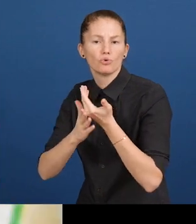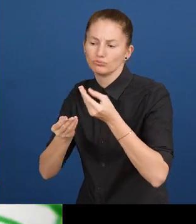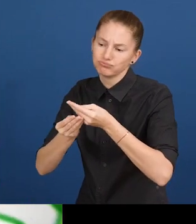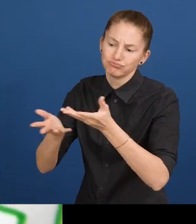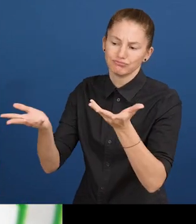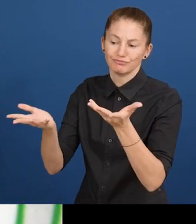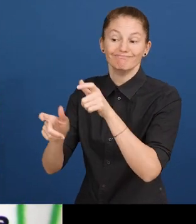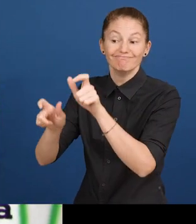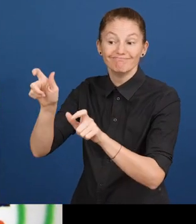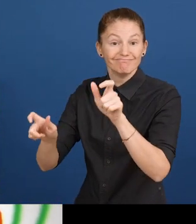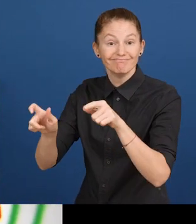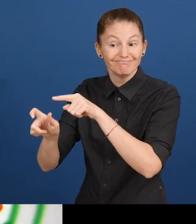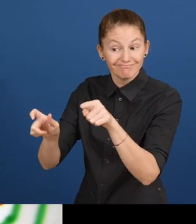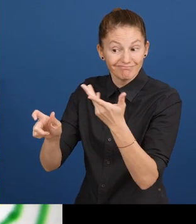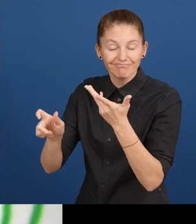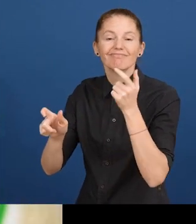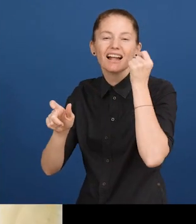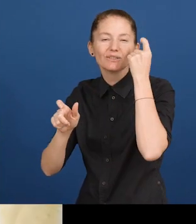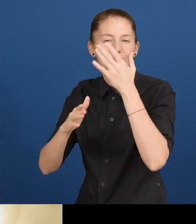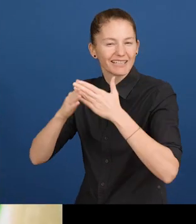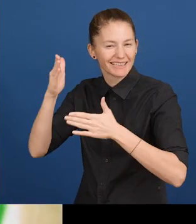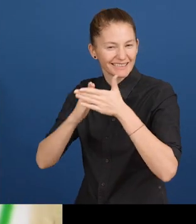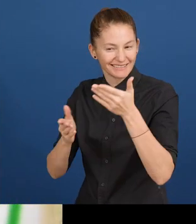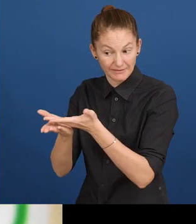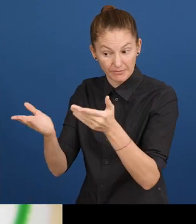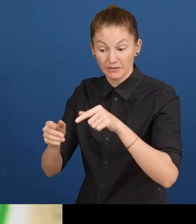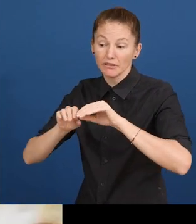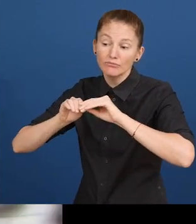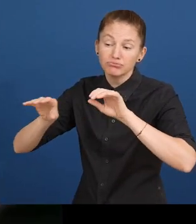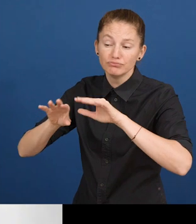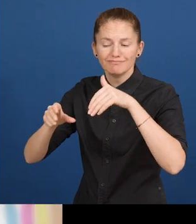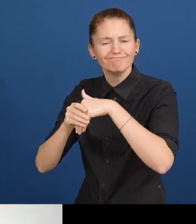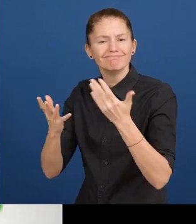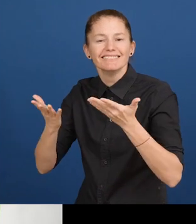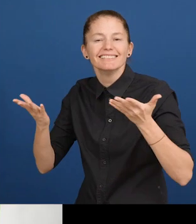disabilities. It offers news in easy language, includes blogs and an